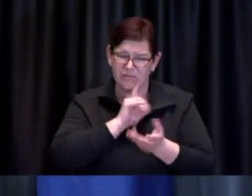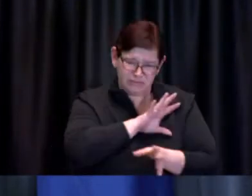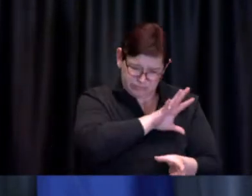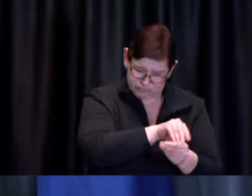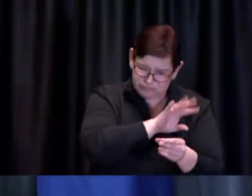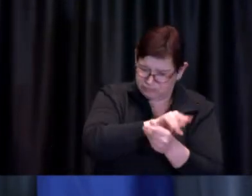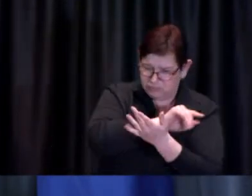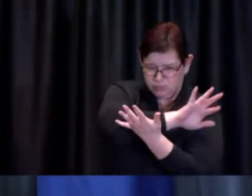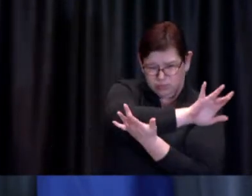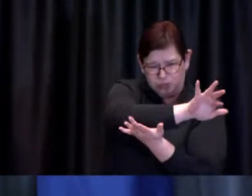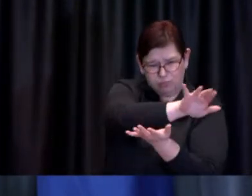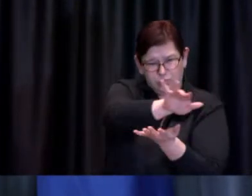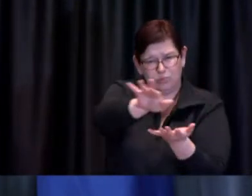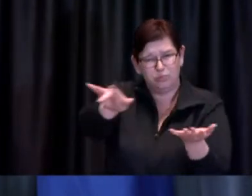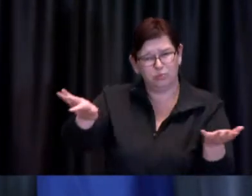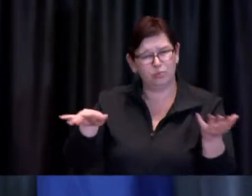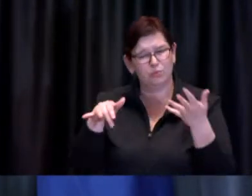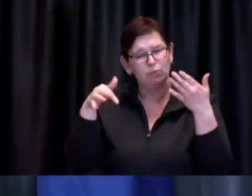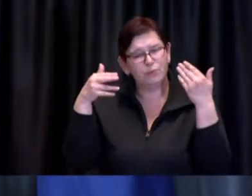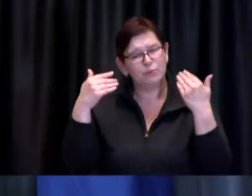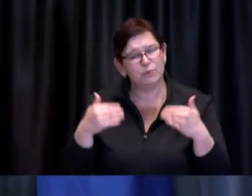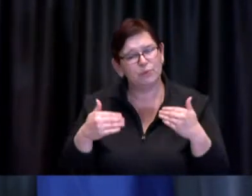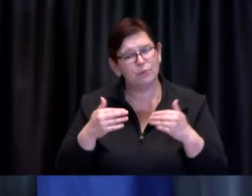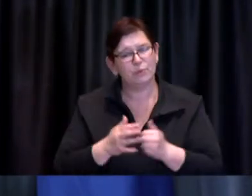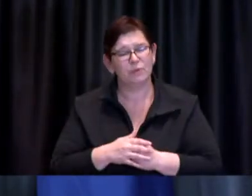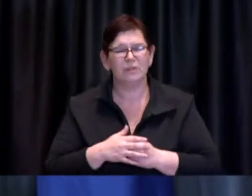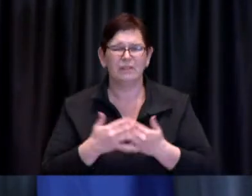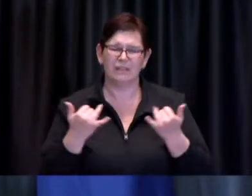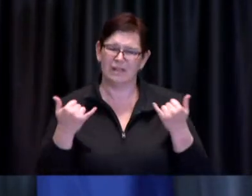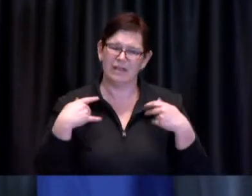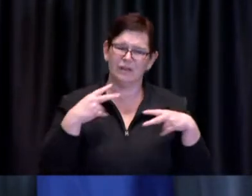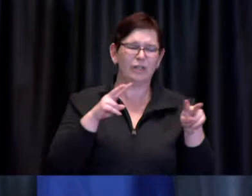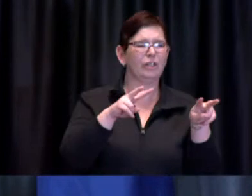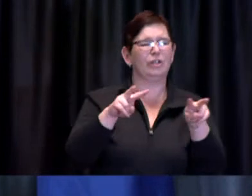No matter where I look, whether in public health or in healthcare,